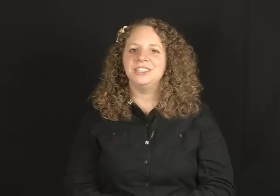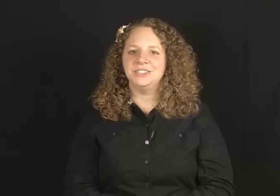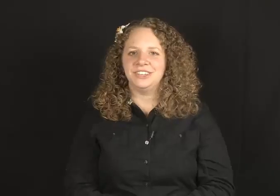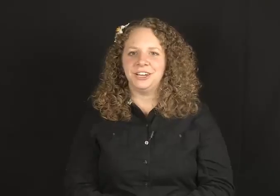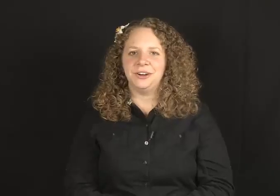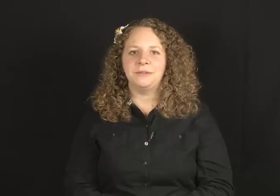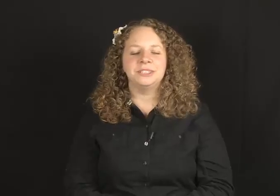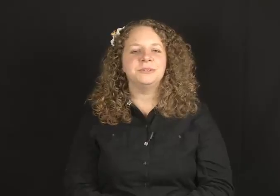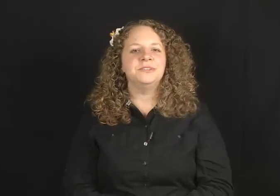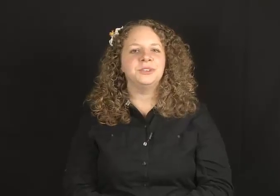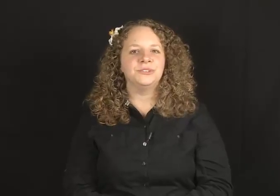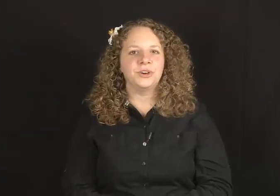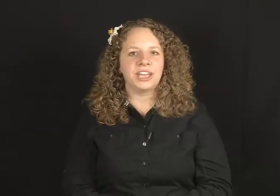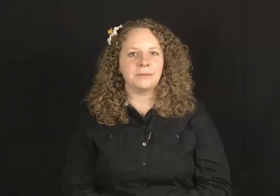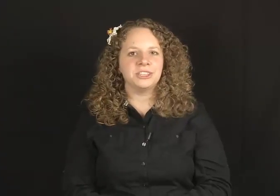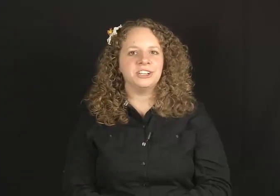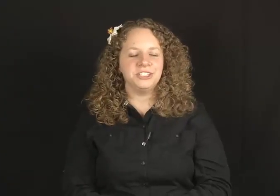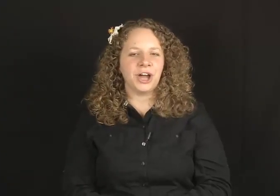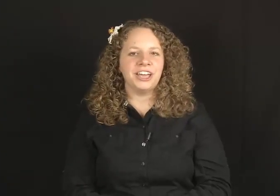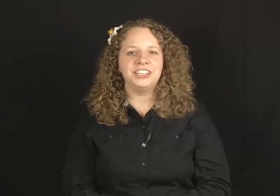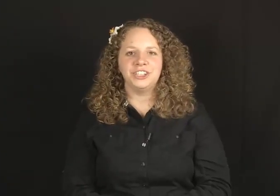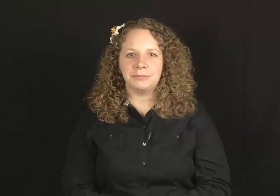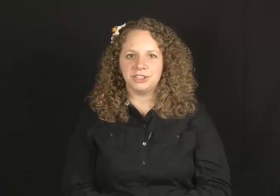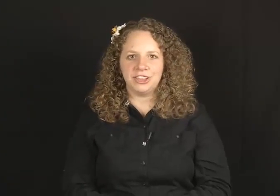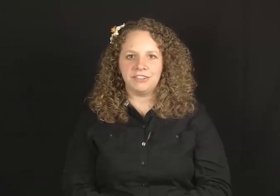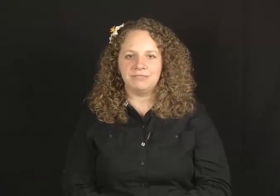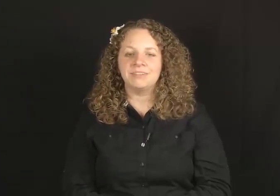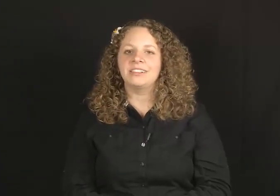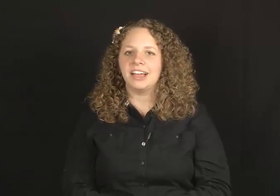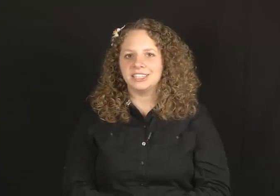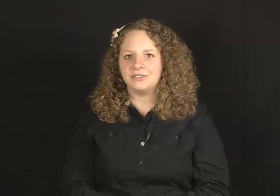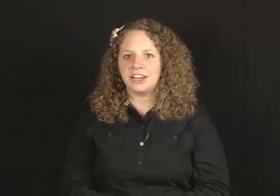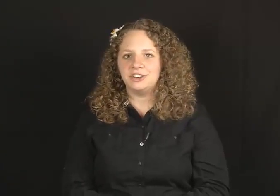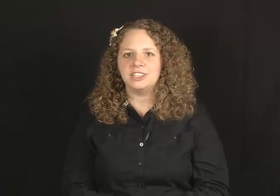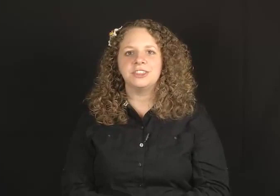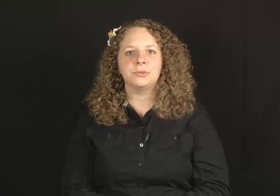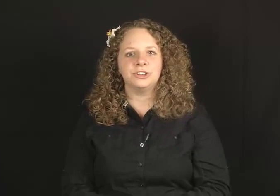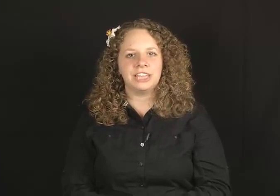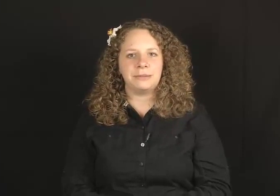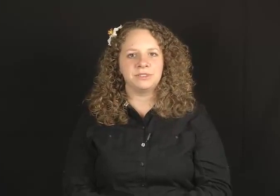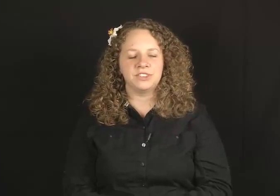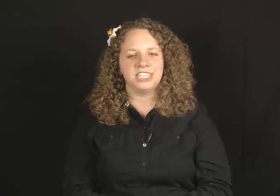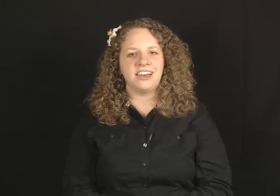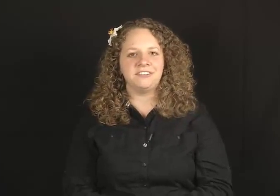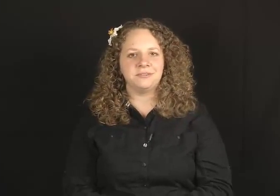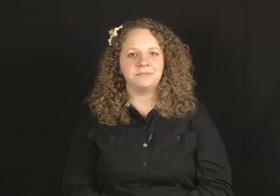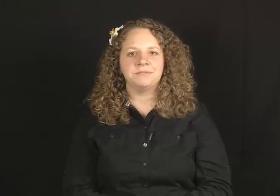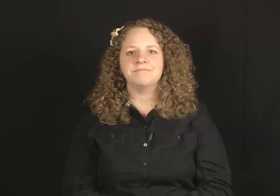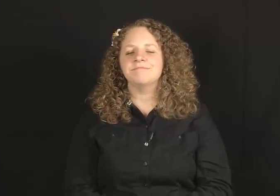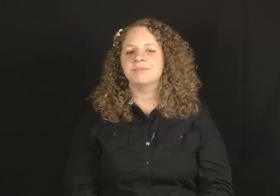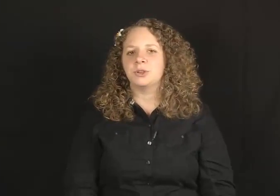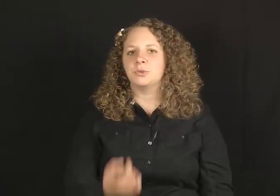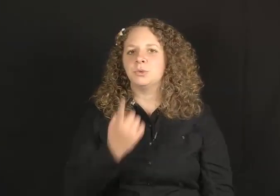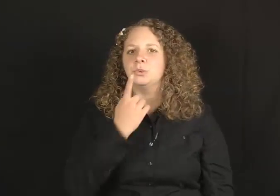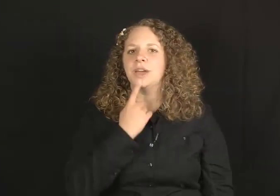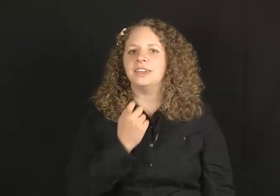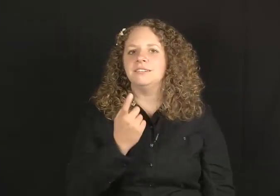In this video, I want to review the vocabulary taught in Chapter 11: Classifiers and the World Games for the Deaf.